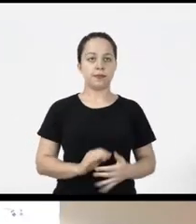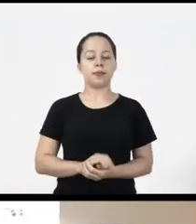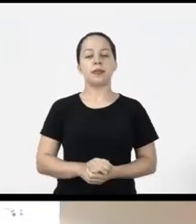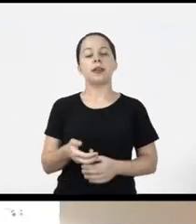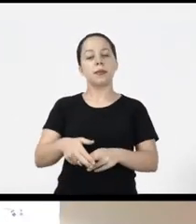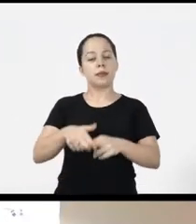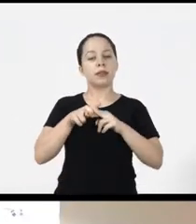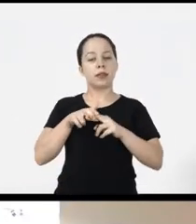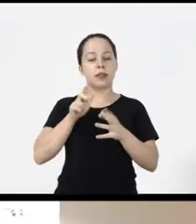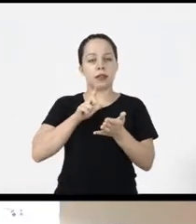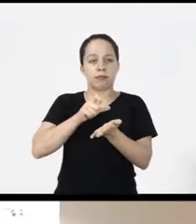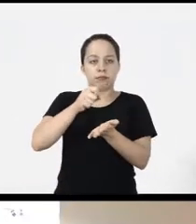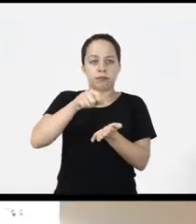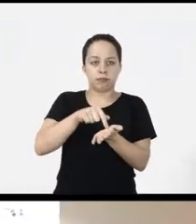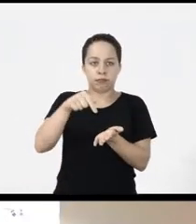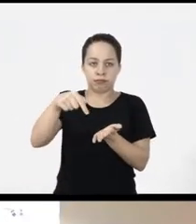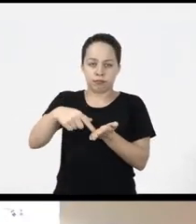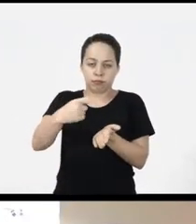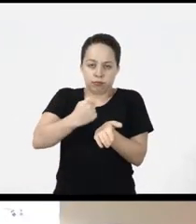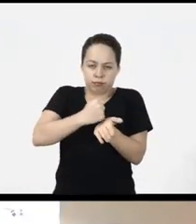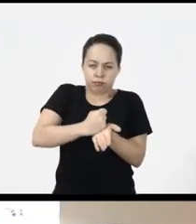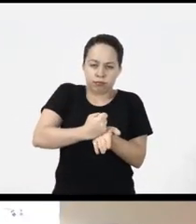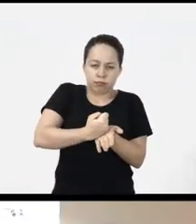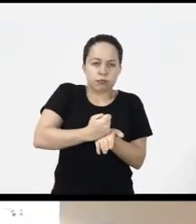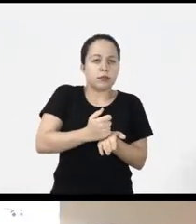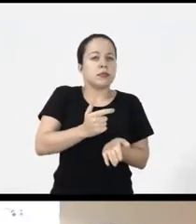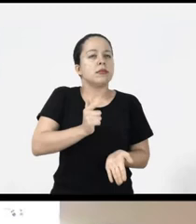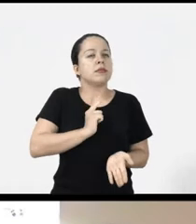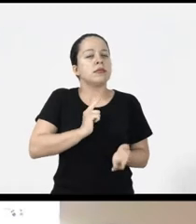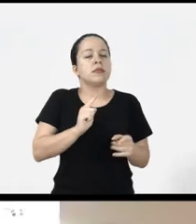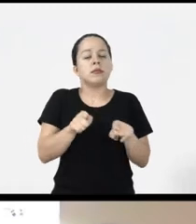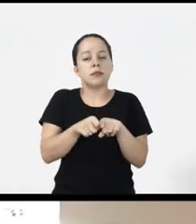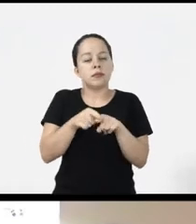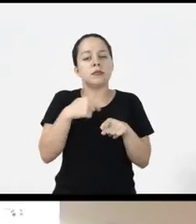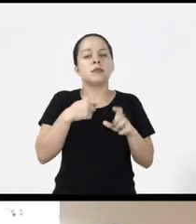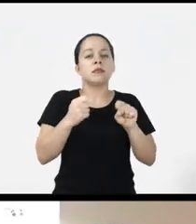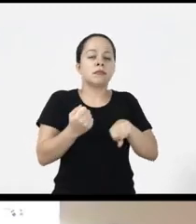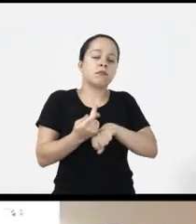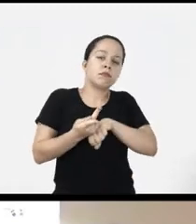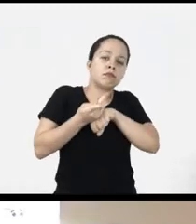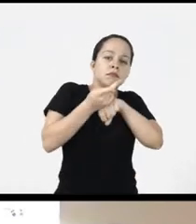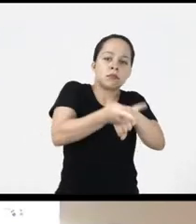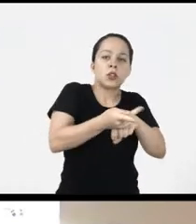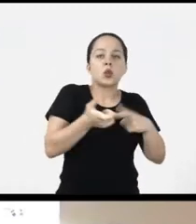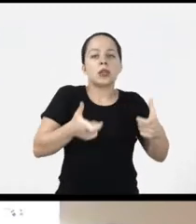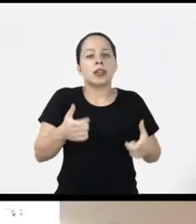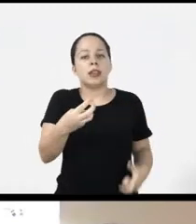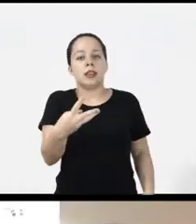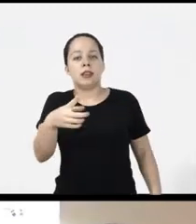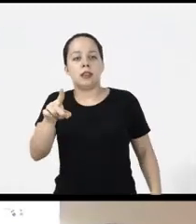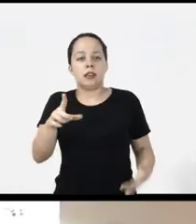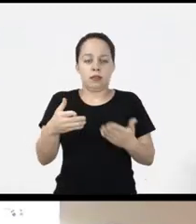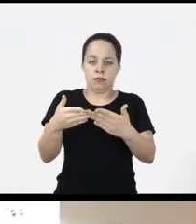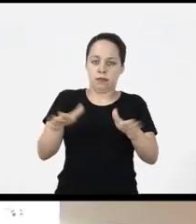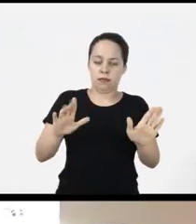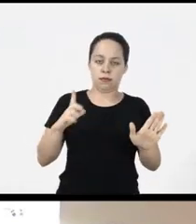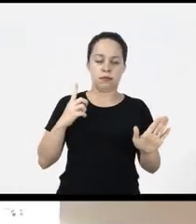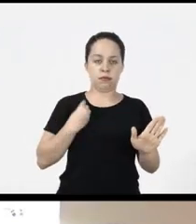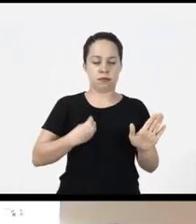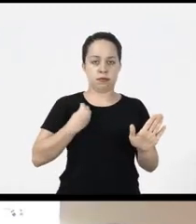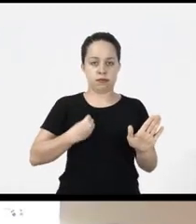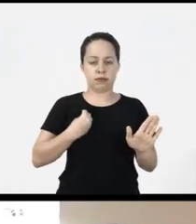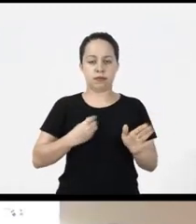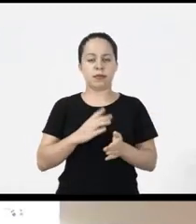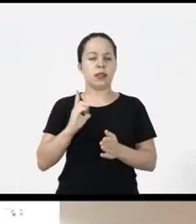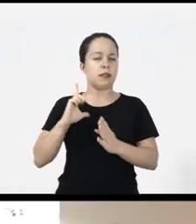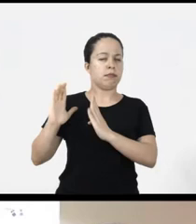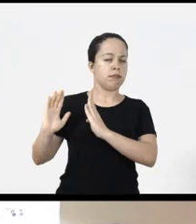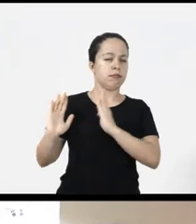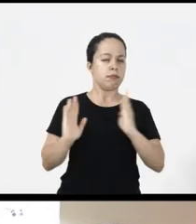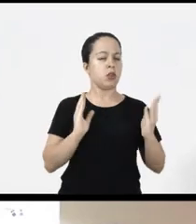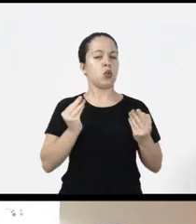so there are triggers that I can search in open 3D repositories so there is a step